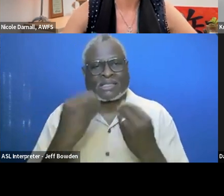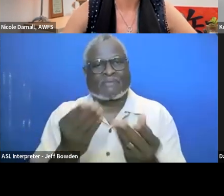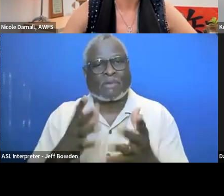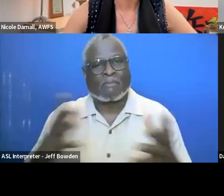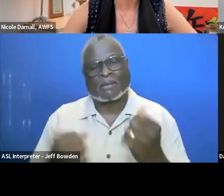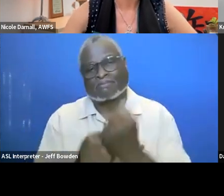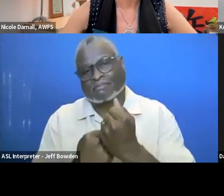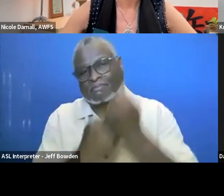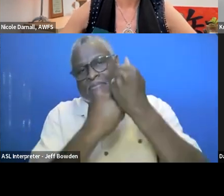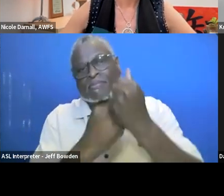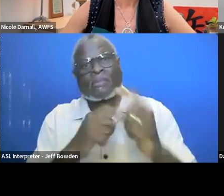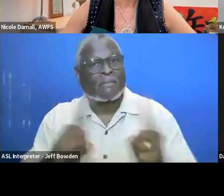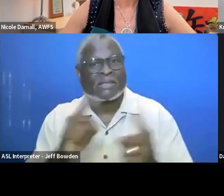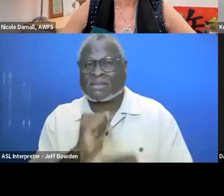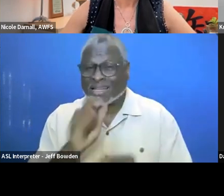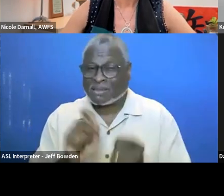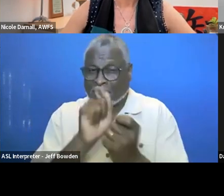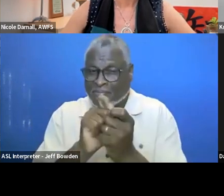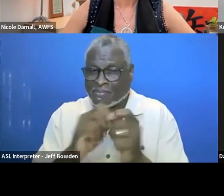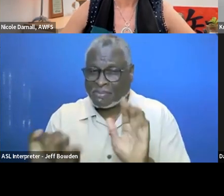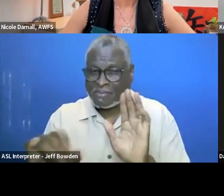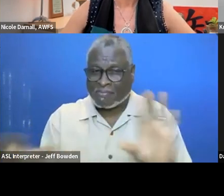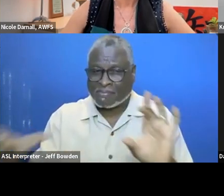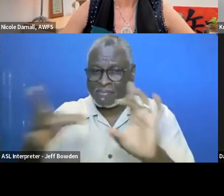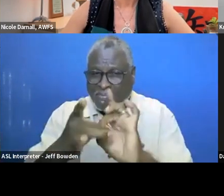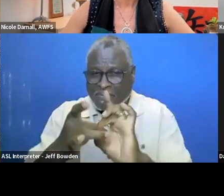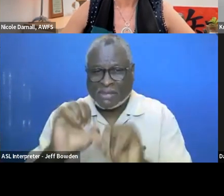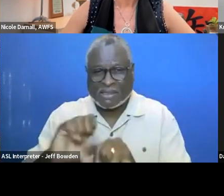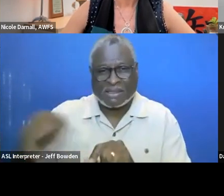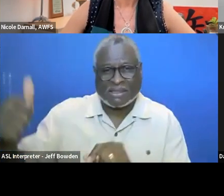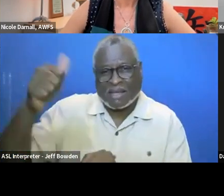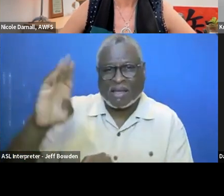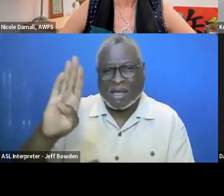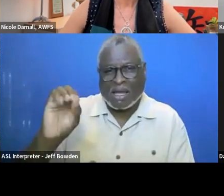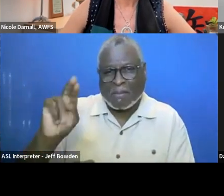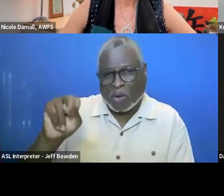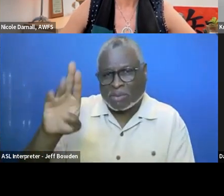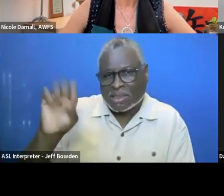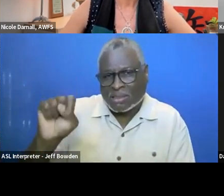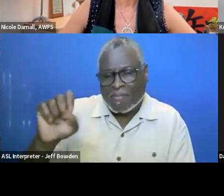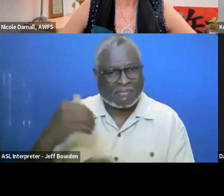But even if it is not exquisitely tied to executive bonuses, like having a metric